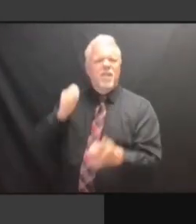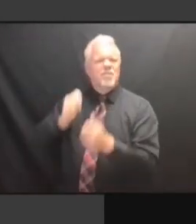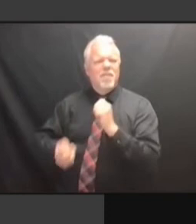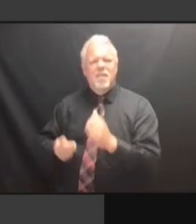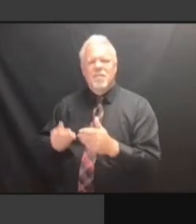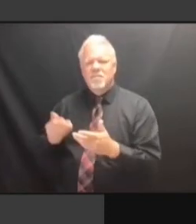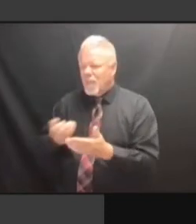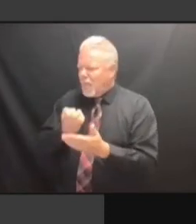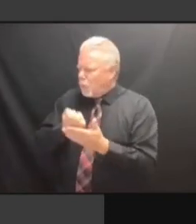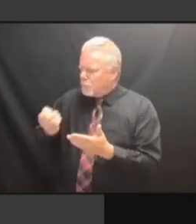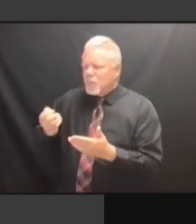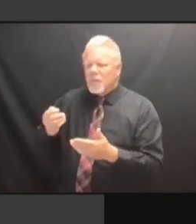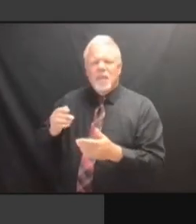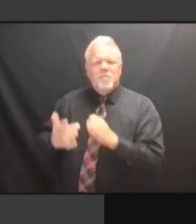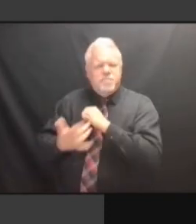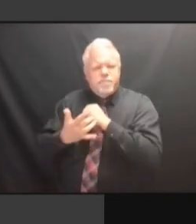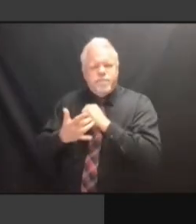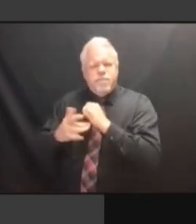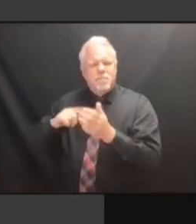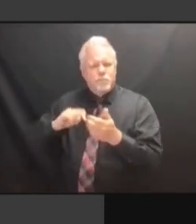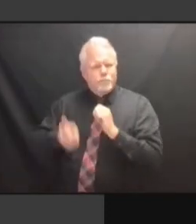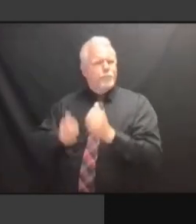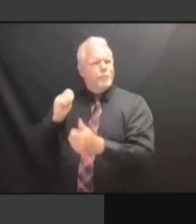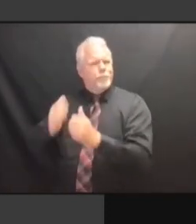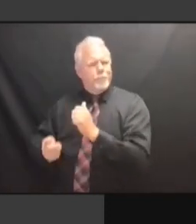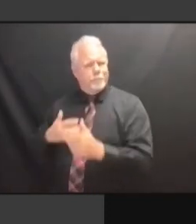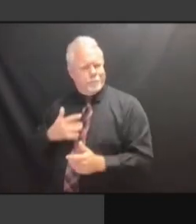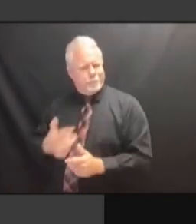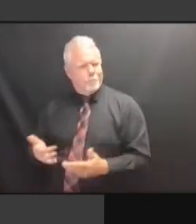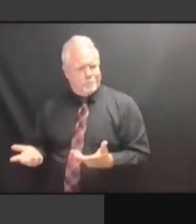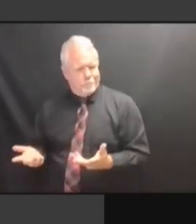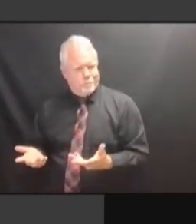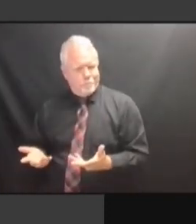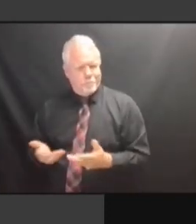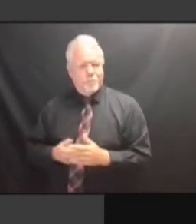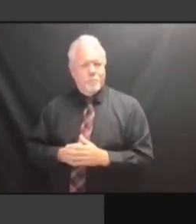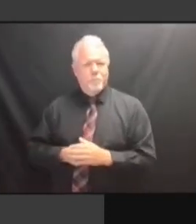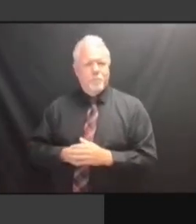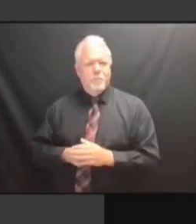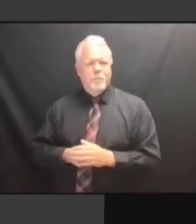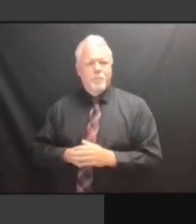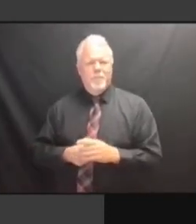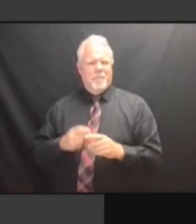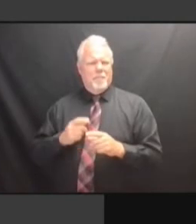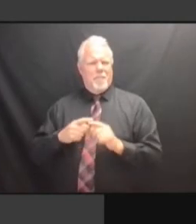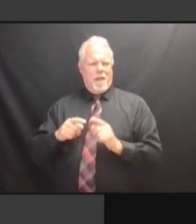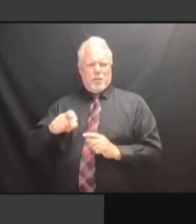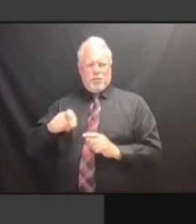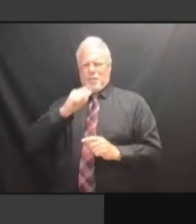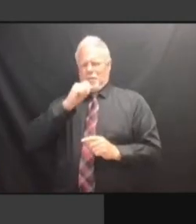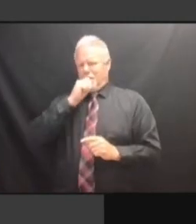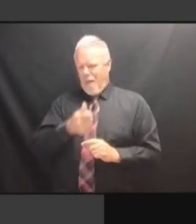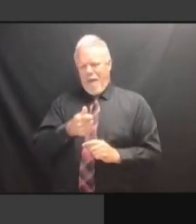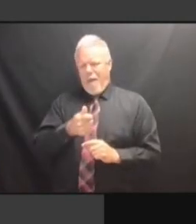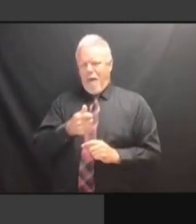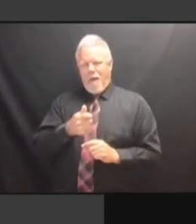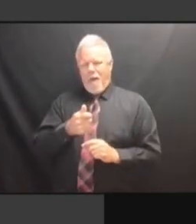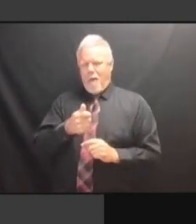IN MY OWN HOUSE, I HAVE SOMETHING THAT DIDN'T EXIST FOUR SOMETHING THAT DIDN'T EXIST FOUR SOMETHING THAT DIDN'T EXIST FOUR YEARS SOMETHING THAT DIDN'T EXIST FOUR YEARS AGO. YEARS AGO. YEARS AGO. AND YEARS AGO. AND IMPROVED YEARS AGO. AND IMPROVED SOMETHING AND IMPROVED SOMETHING AND IMPROVED SOMETHING TREMENDOUSLY. TREMENDOUSLY. TREMENDOUSLY. BUT TREMENDOUSLY. BUT I TREMENDOUSLY. BUT I HAD TREMENDOUSLY. BUT I HAD TO TREMENDOUSLY. BUT I HAD TO RESEARCH TREMENDOUSLY. BUT I HAD TO RESEARCH A TREMENDOUSLY. BUT I HAD TO RESEARCH A LOT TREMENDOUSLY. BUT I HAD TO RESEARCH A LOT OF BUT I HAD TO RESEARCH A LOT OF BUT I HAD TO RESEARCH A LOT OF IT BUT I HAD TO RESEARCH A LOT OF IT AND BUT I HAD TO RESEARCH A LOT OF IT AND KEEP